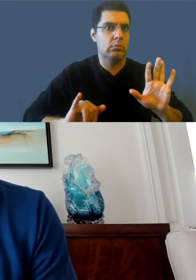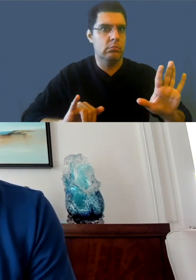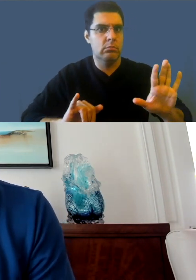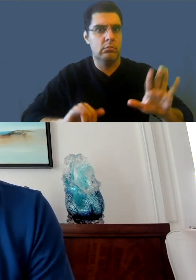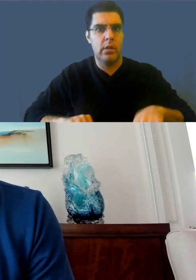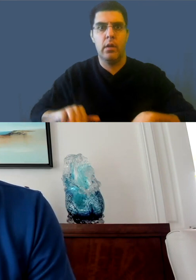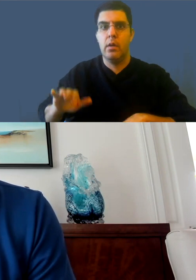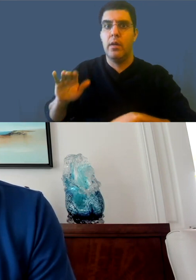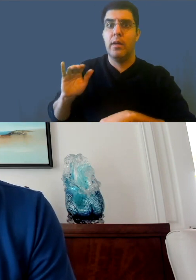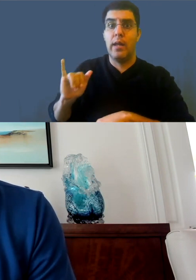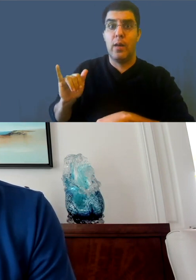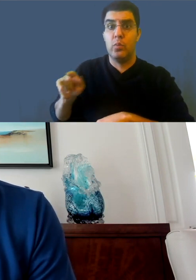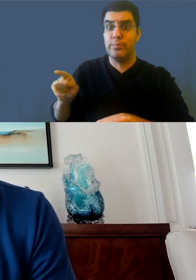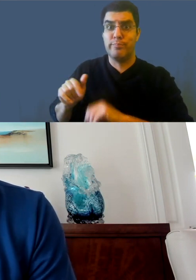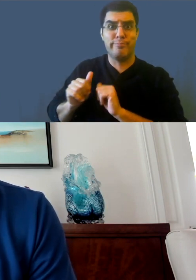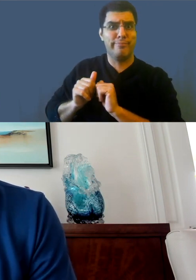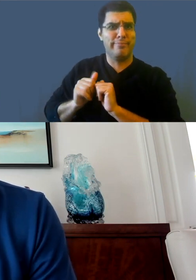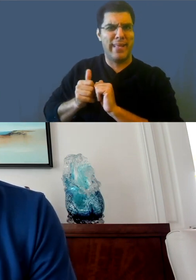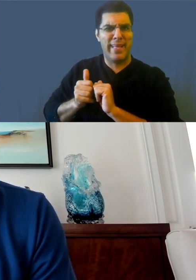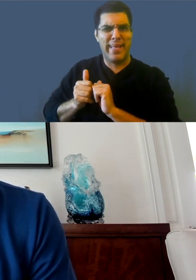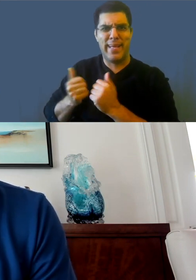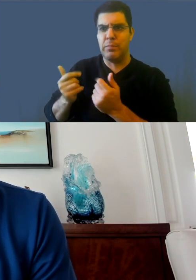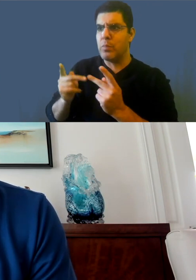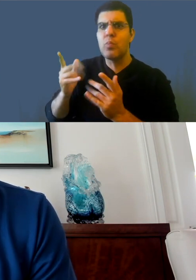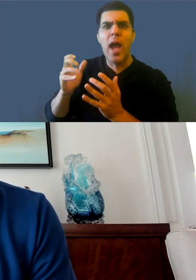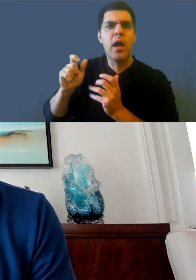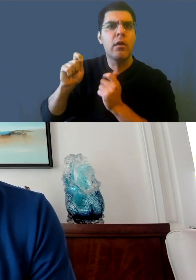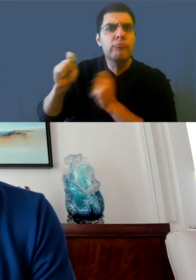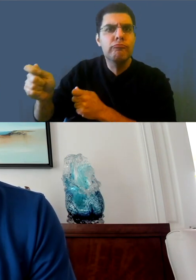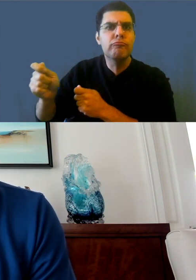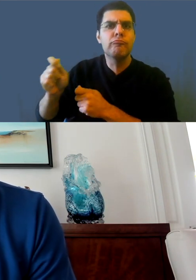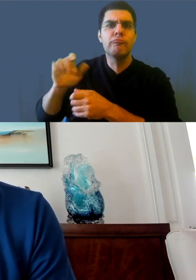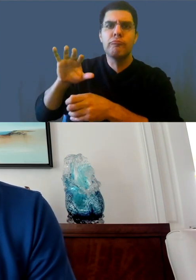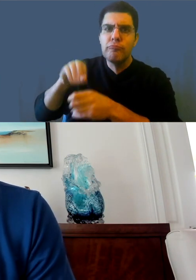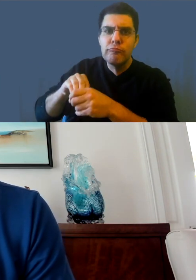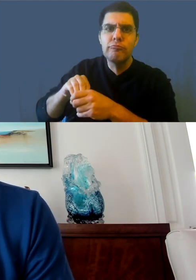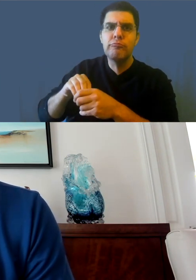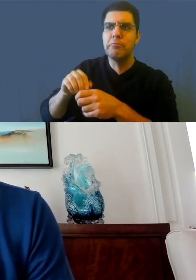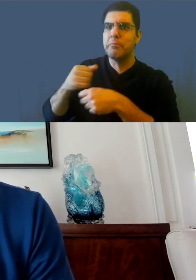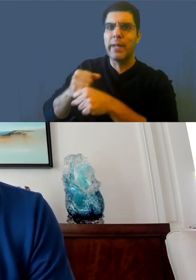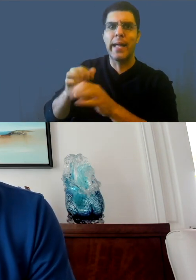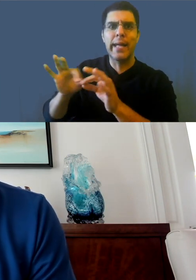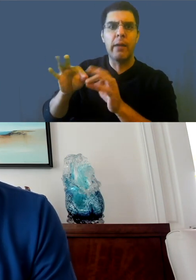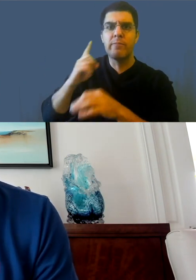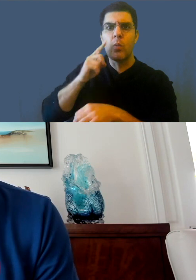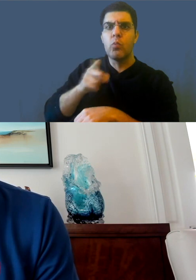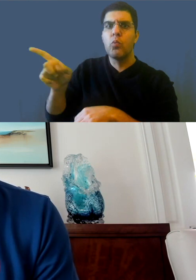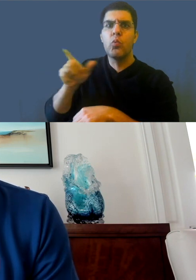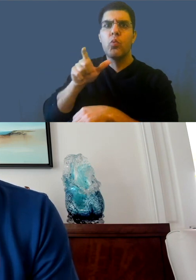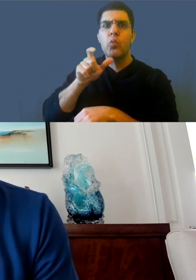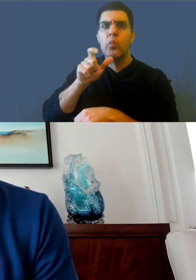And so we have some thoughts around that and based on all the feedback that we got and there was a lot of feedback,